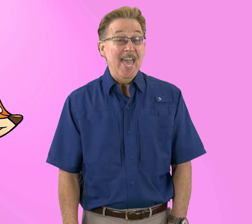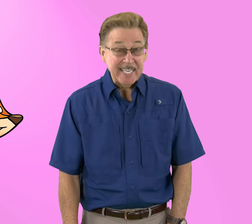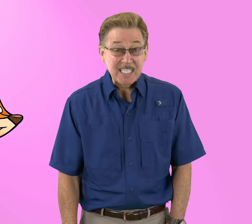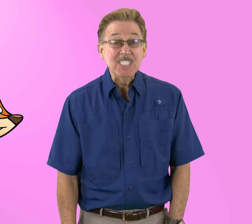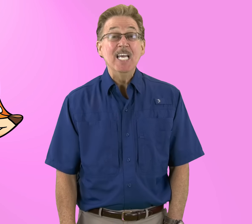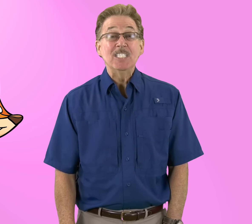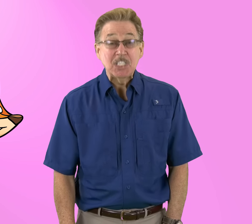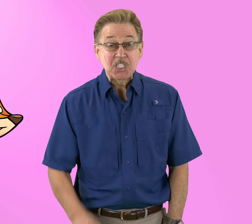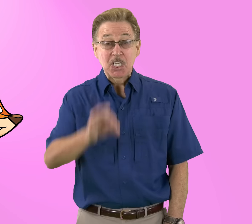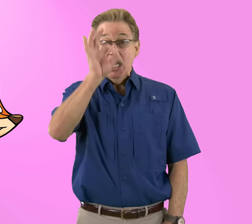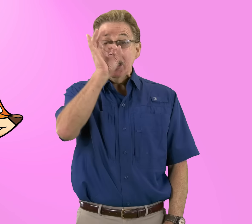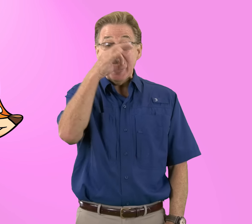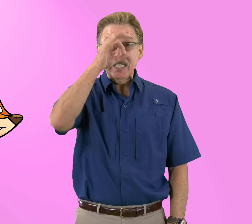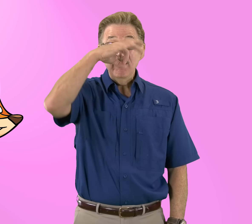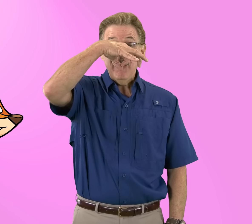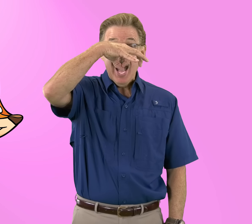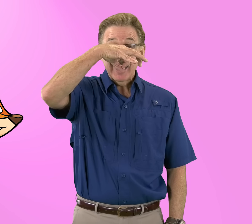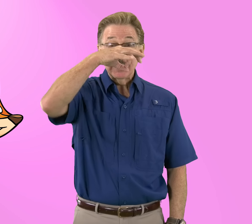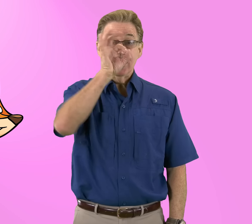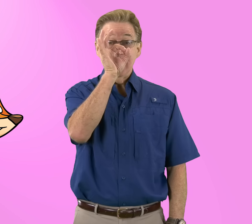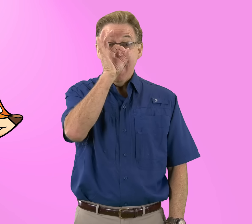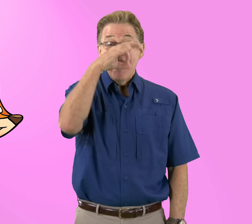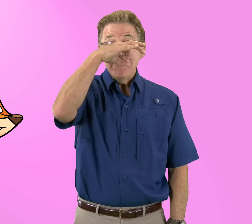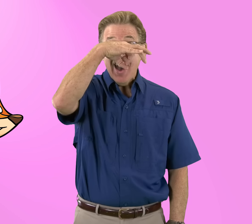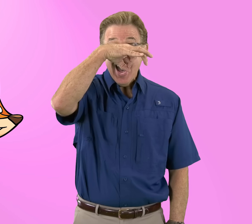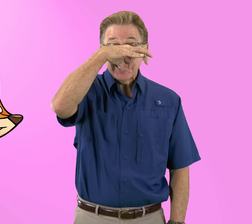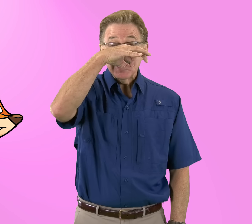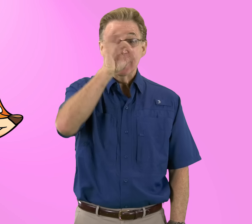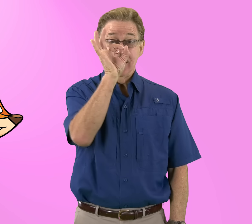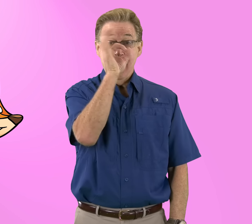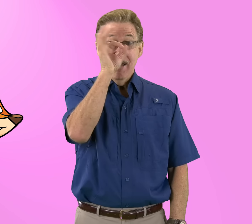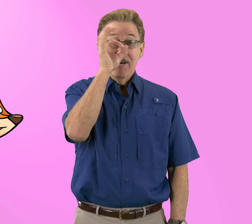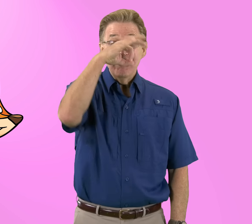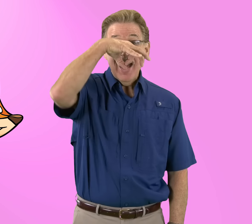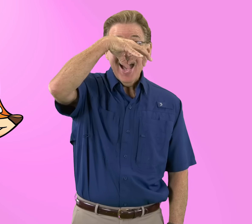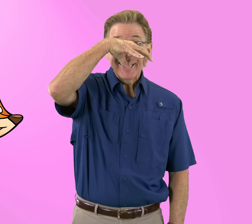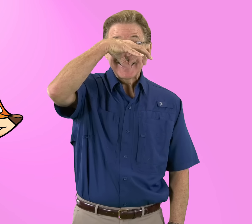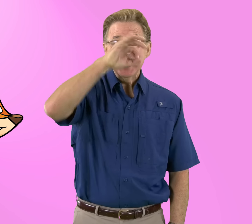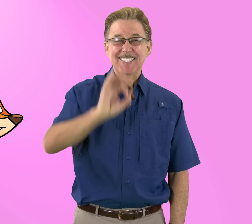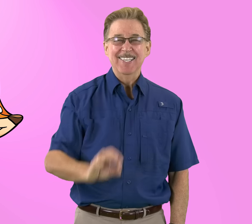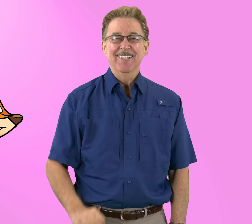X x says /x/ like in fox, fox, fox